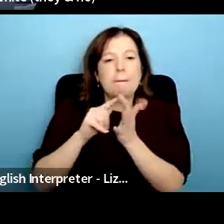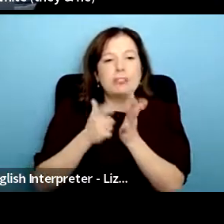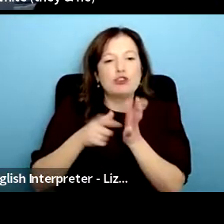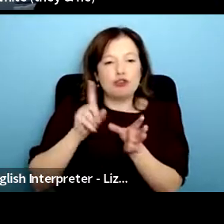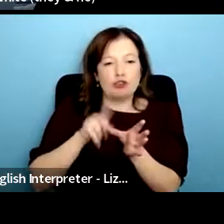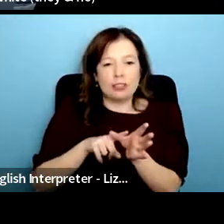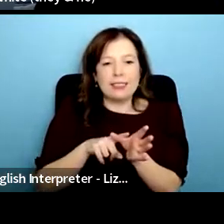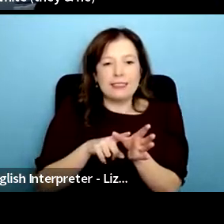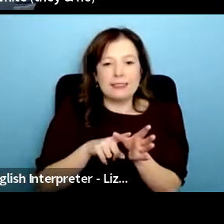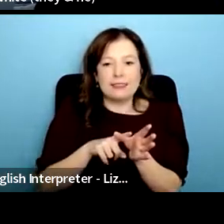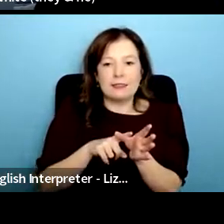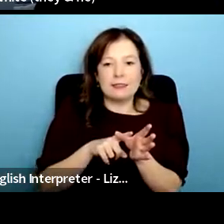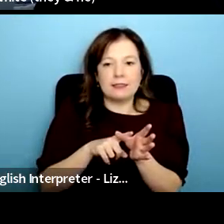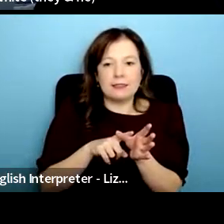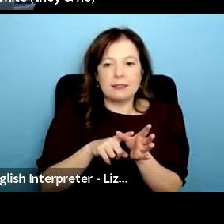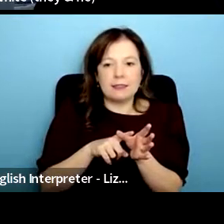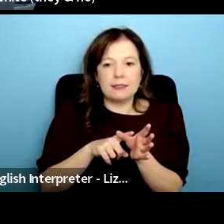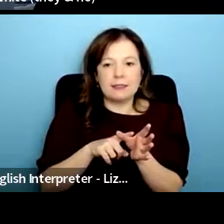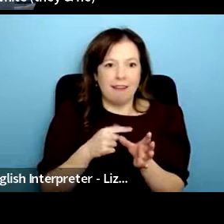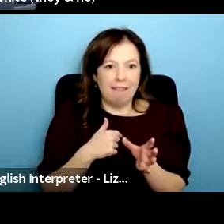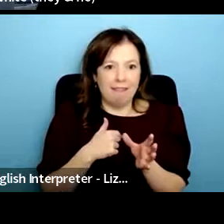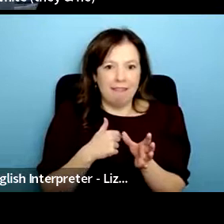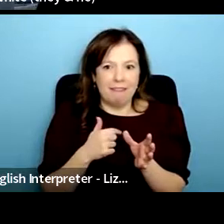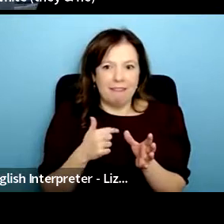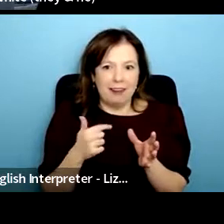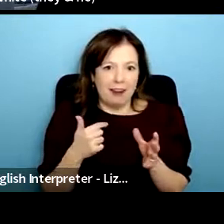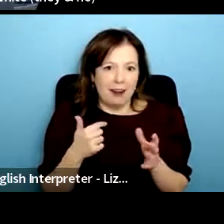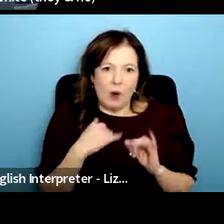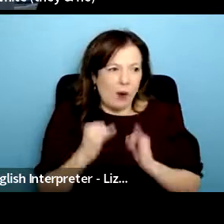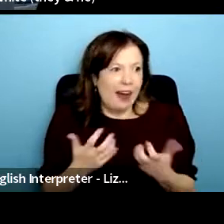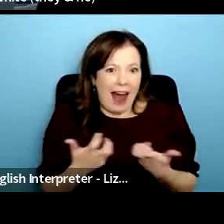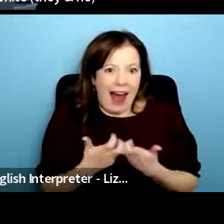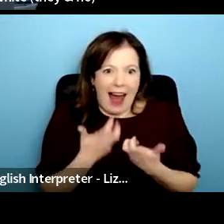how do i keep this quick i could talk for ages we do everything and i guess this is kind of